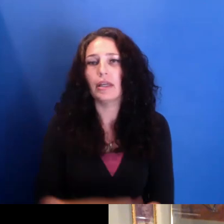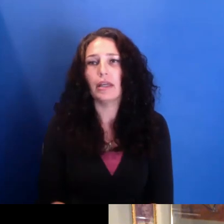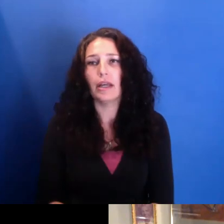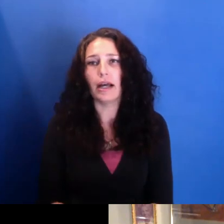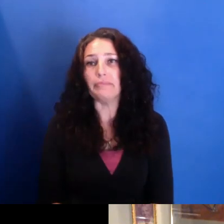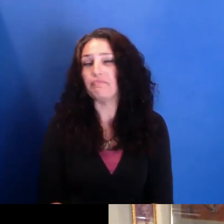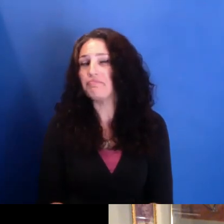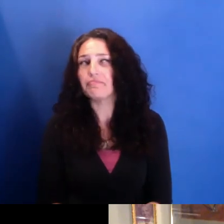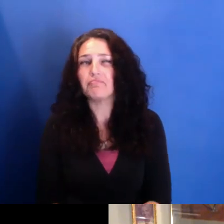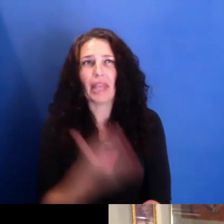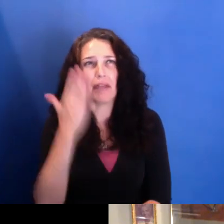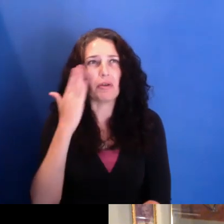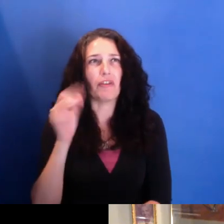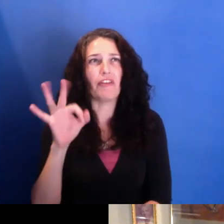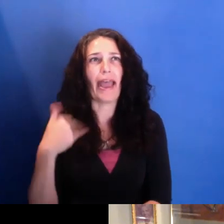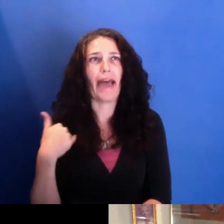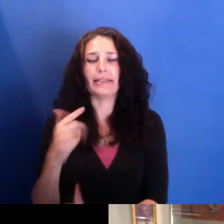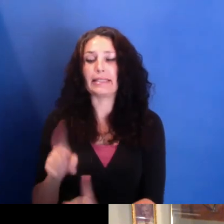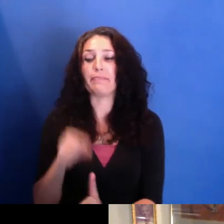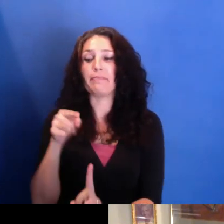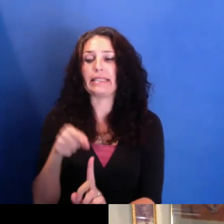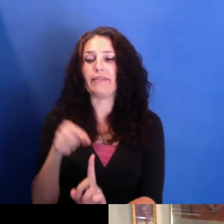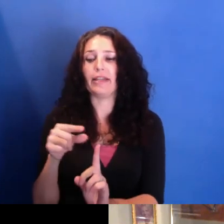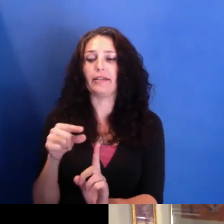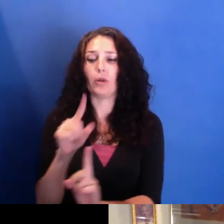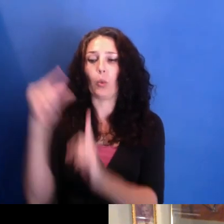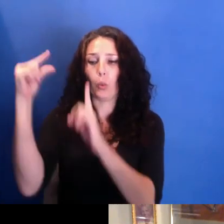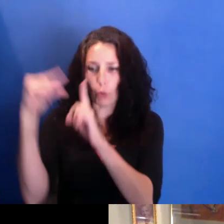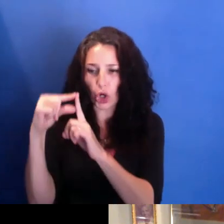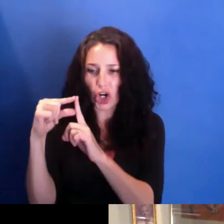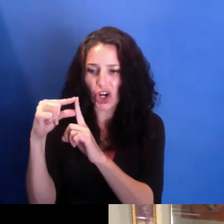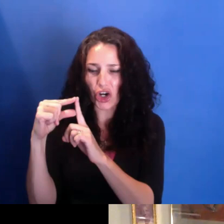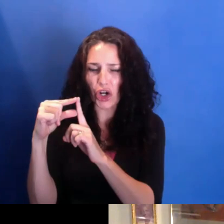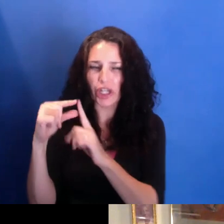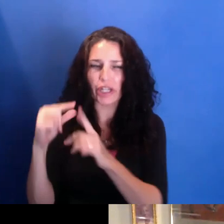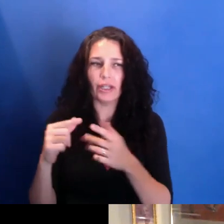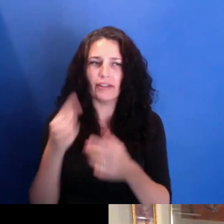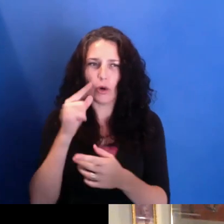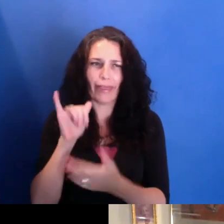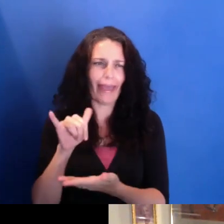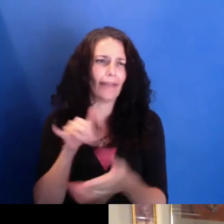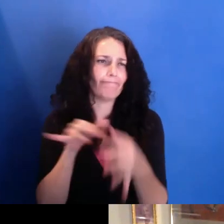But when you see more participatory forms of cinema